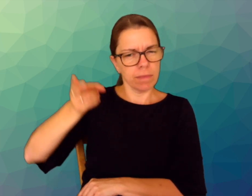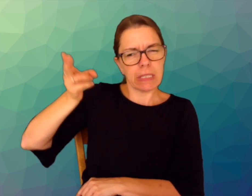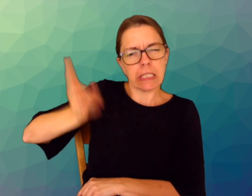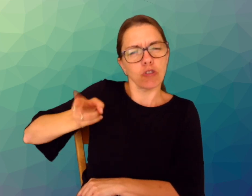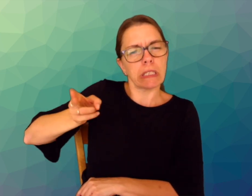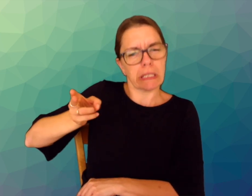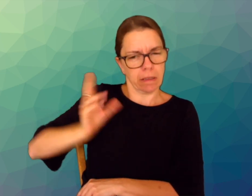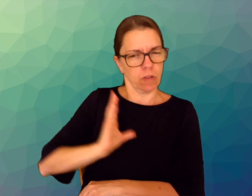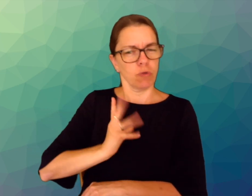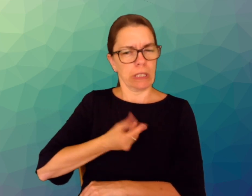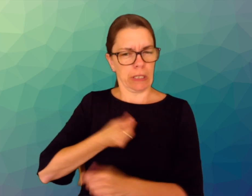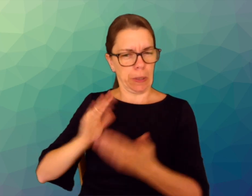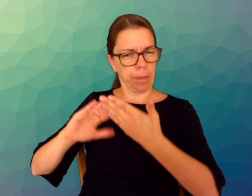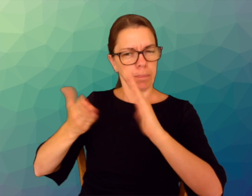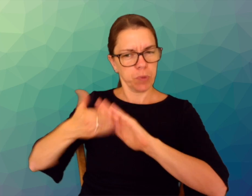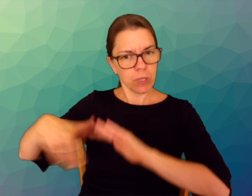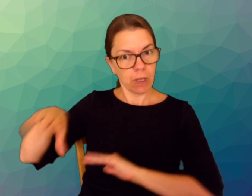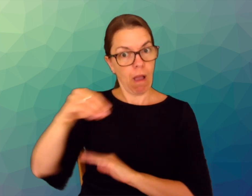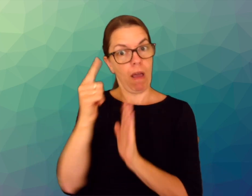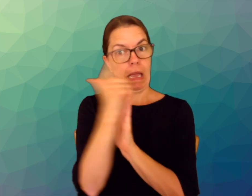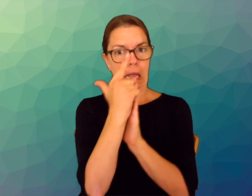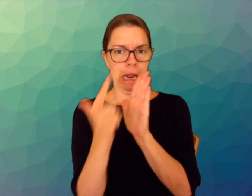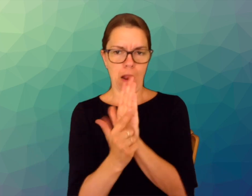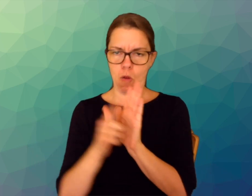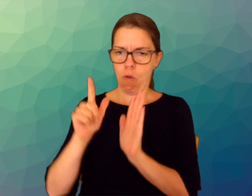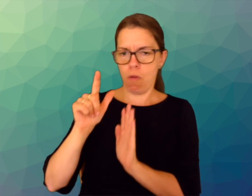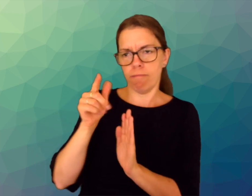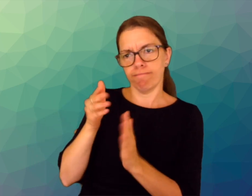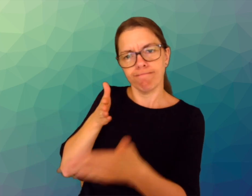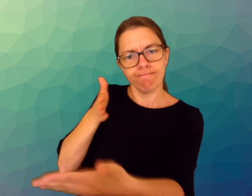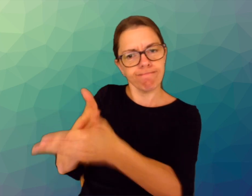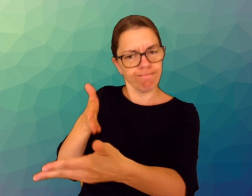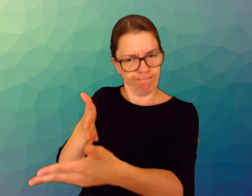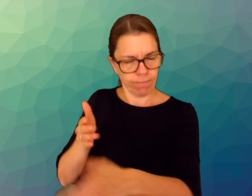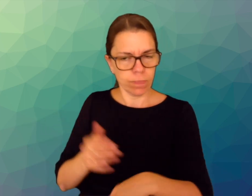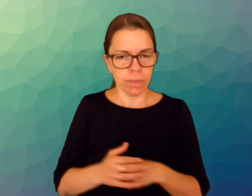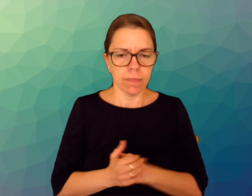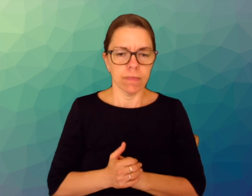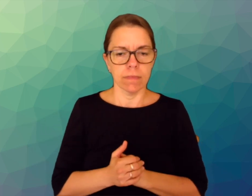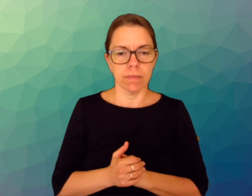the history of trans communities and legal lawsuits.